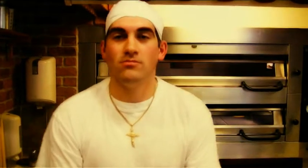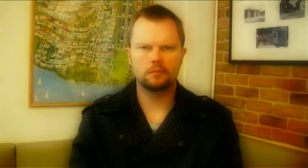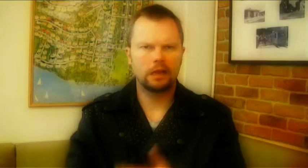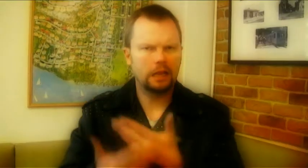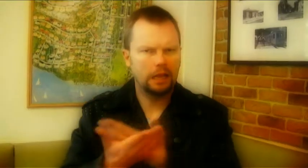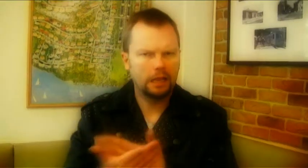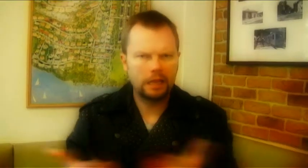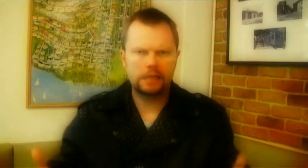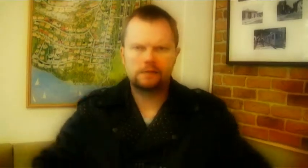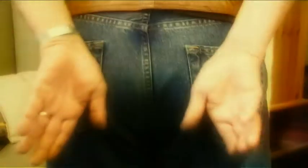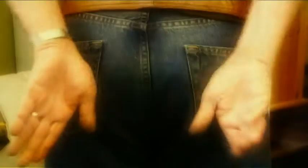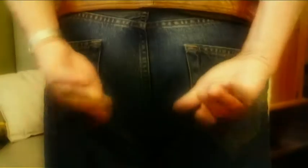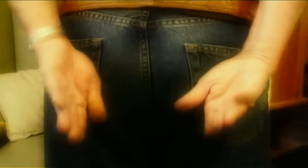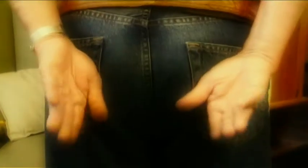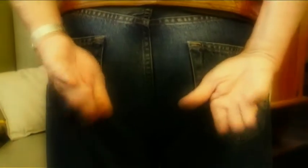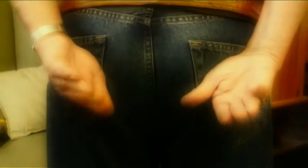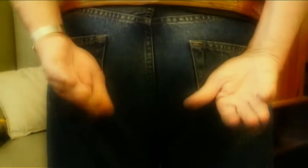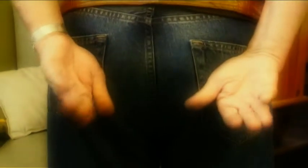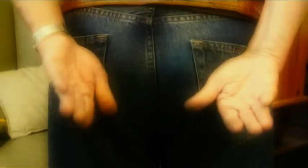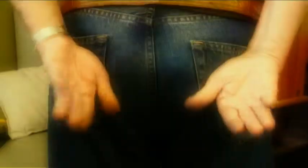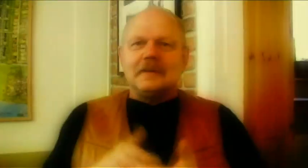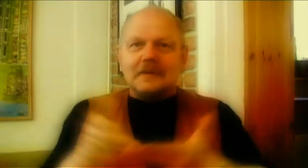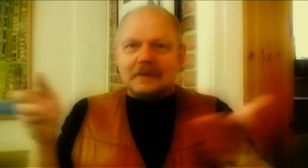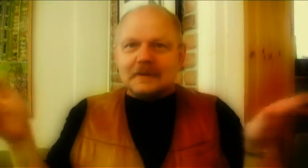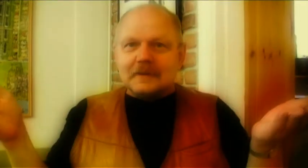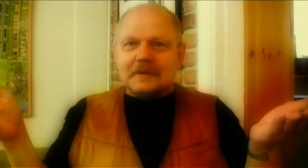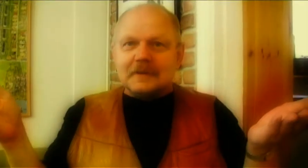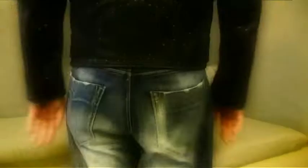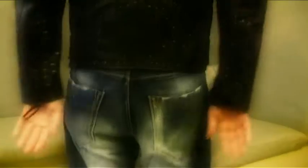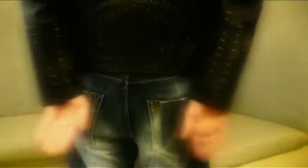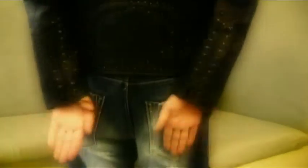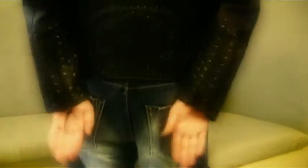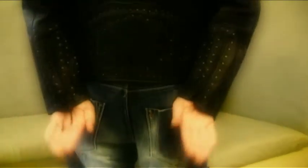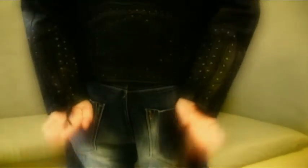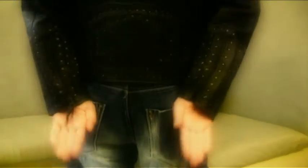No tails, no tails have they.